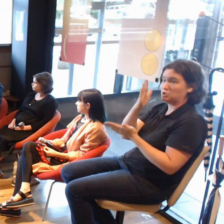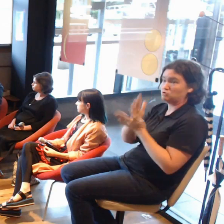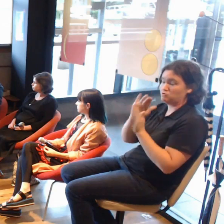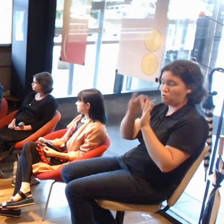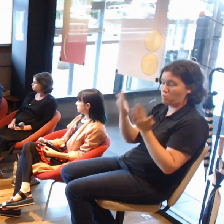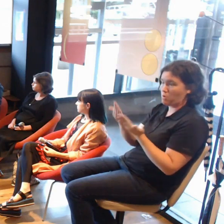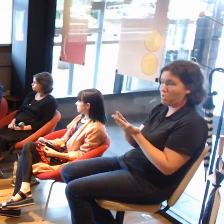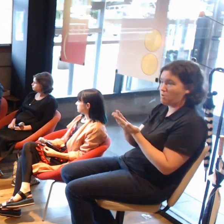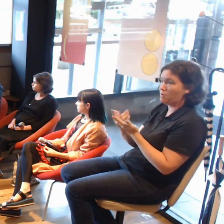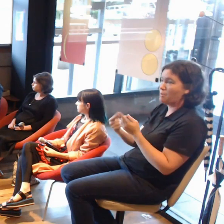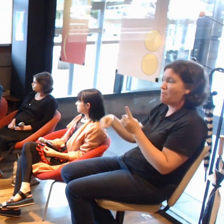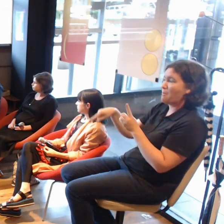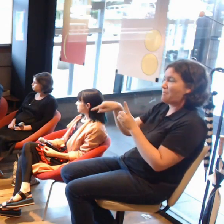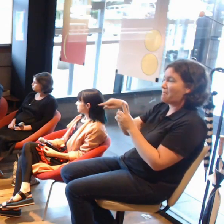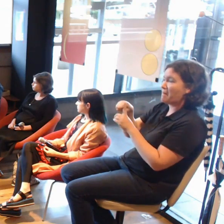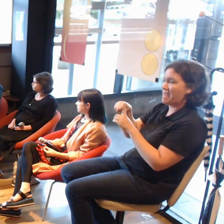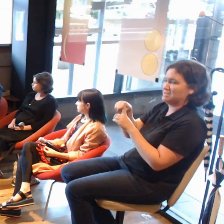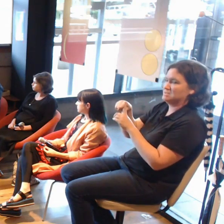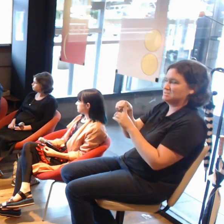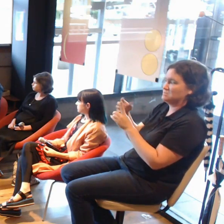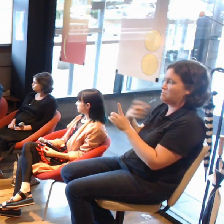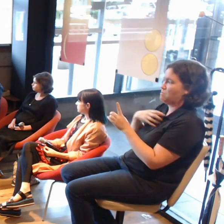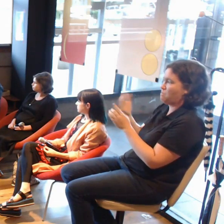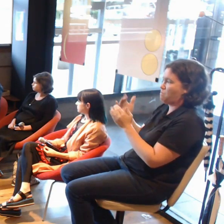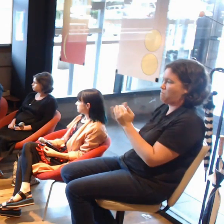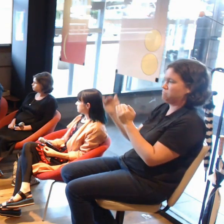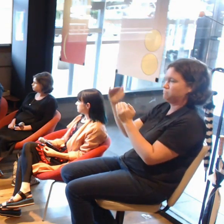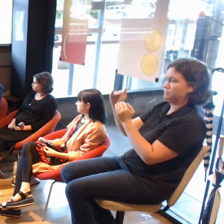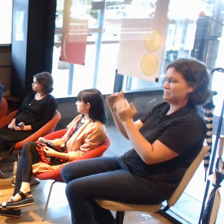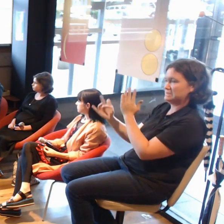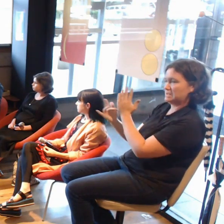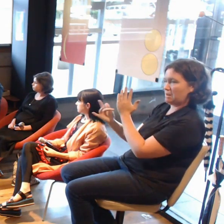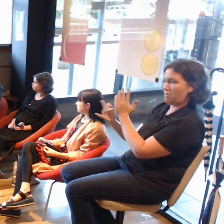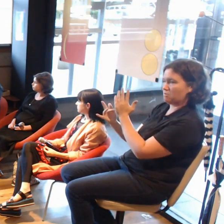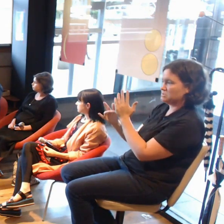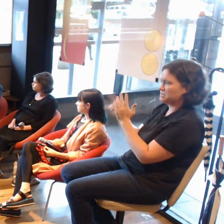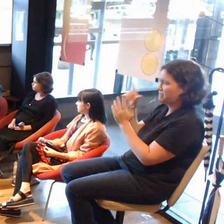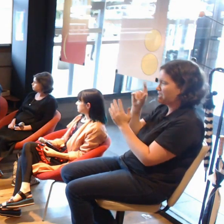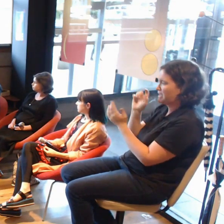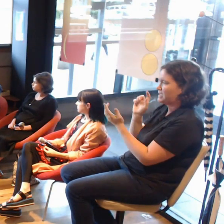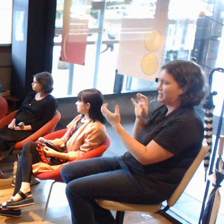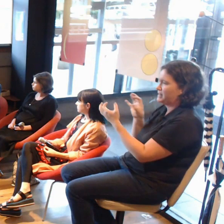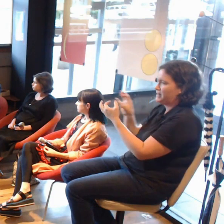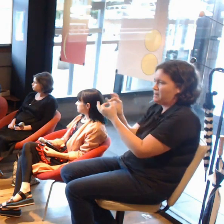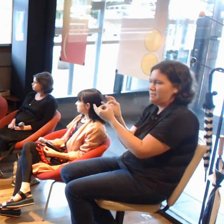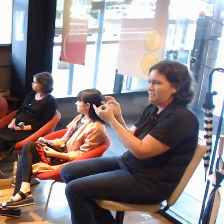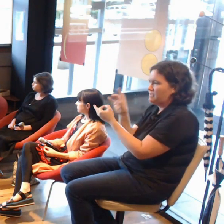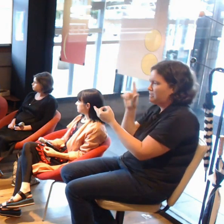but I could engage in or change what's there in some significant way to change that simulation.